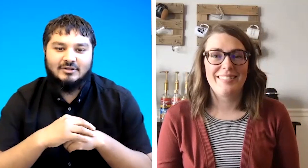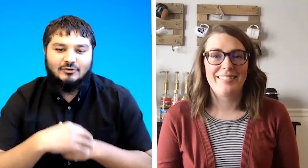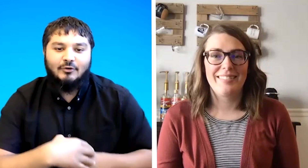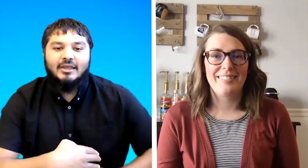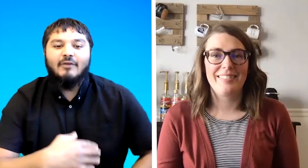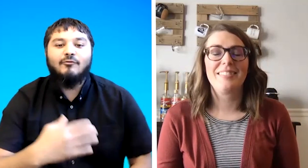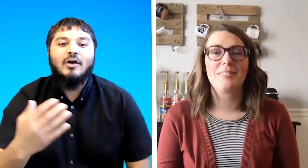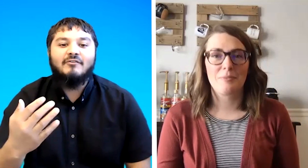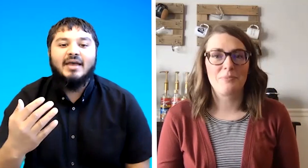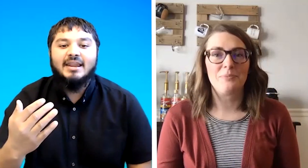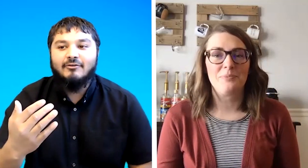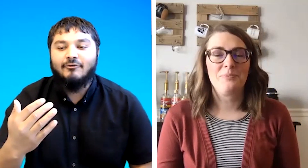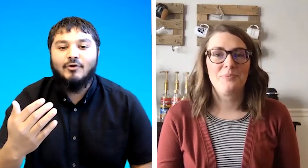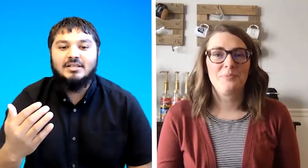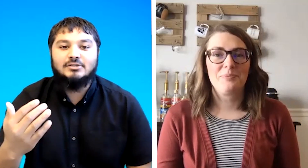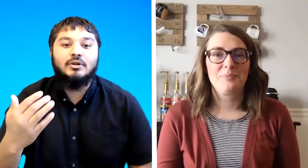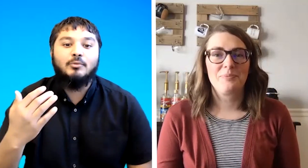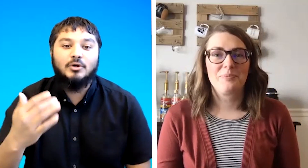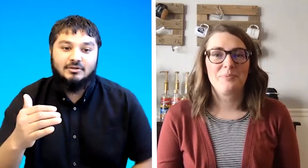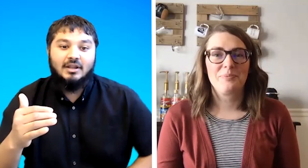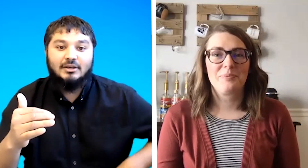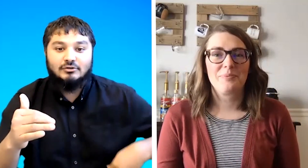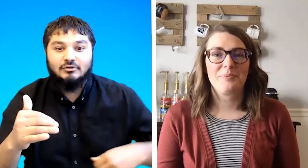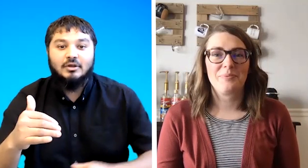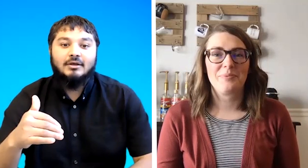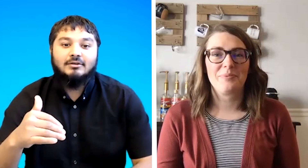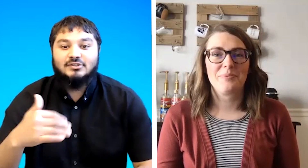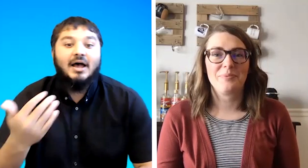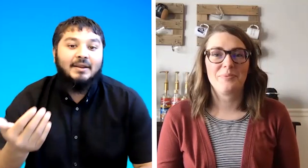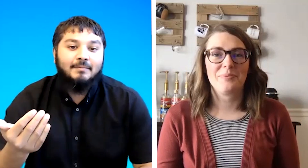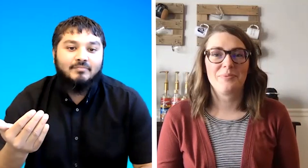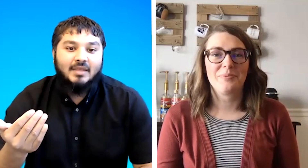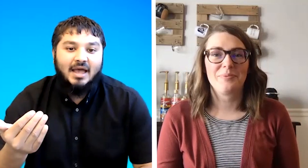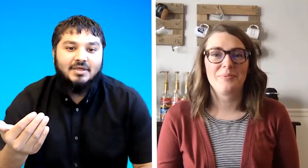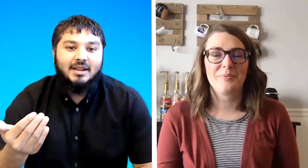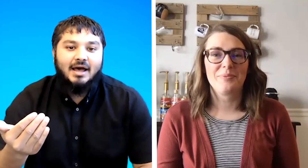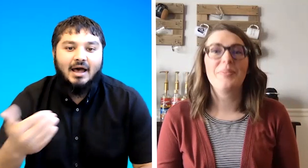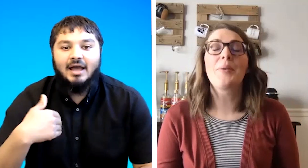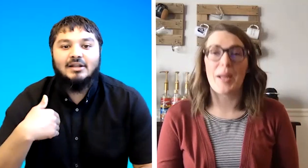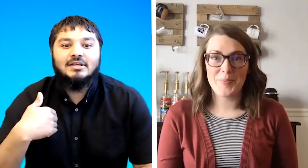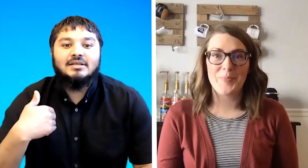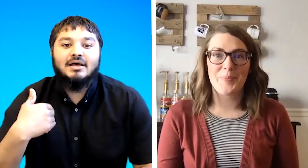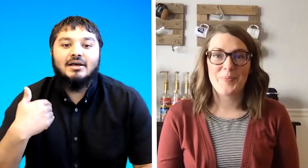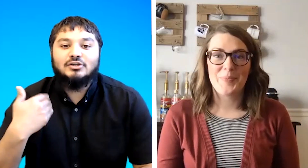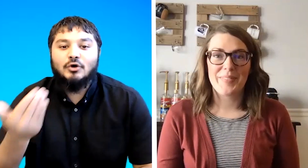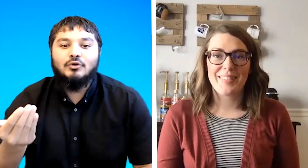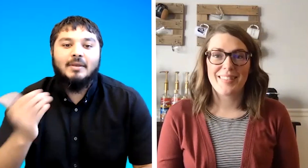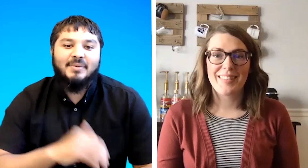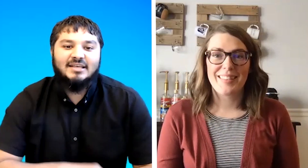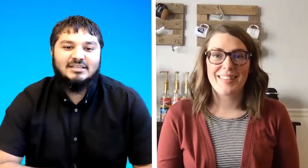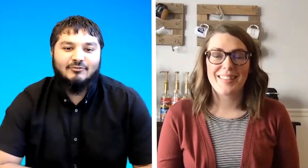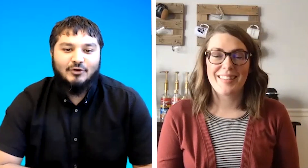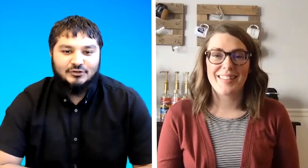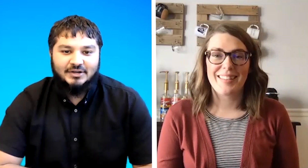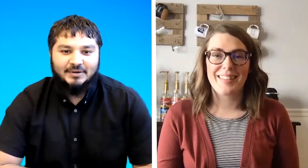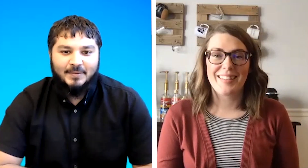so if you have any phrases only would you like to sign and then i uh show you the bsl version